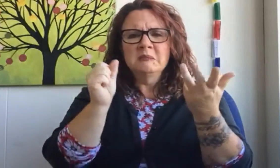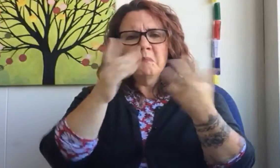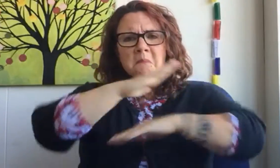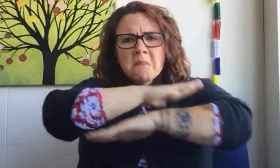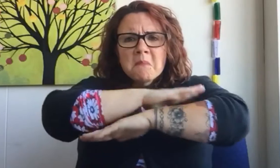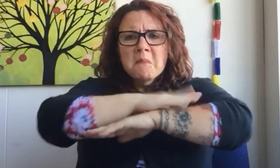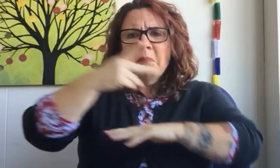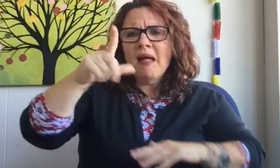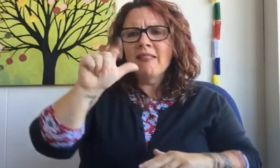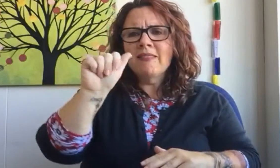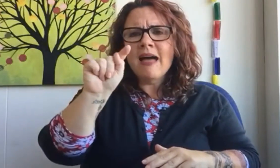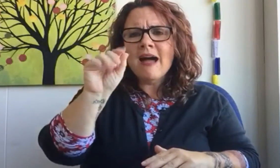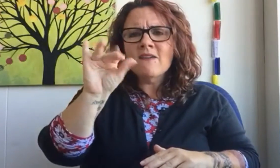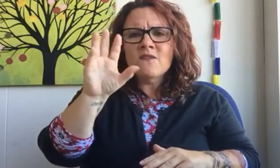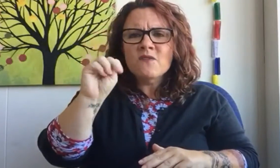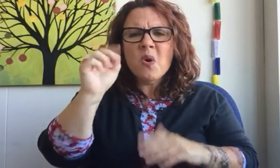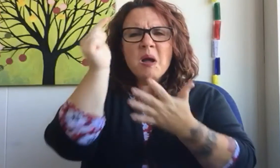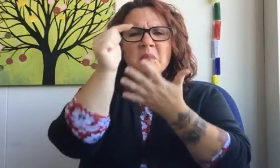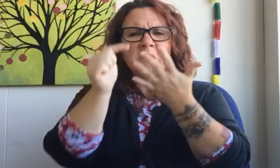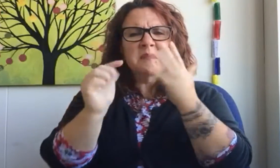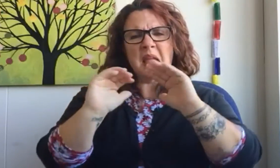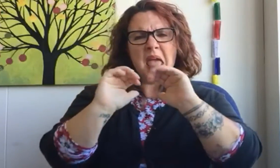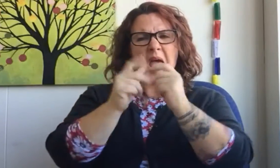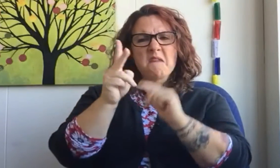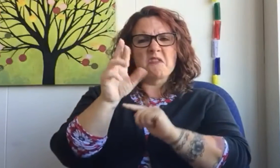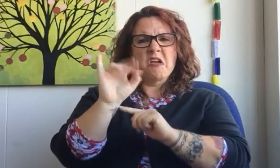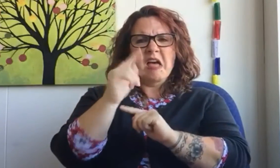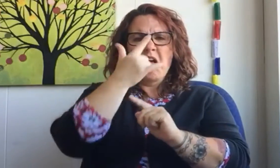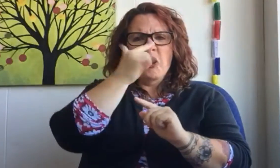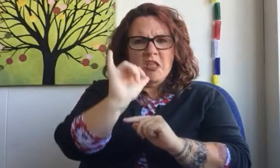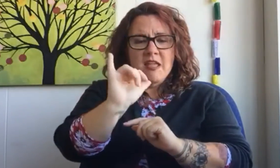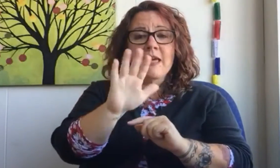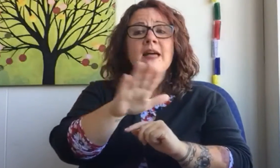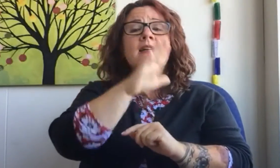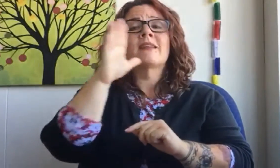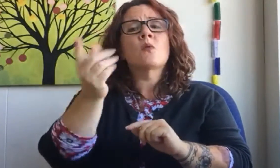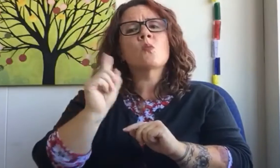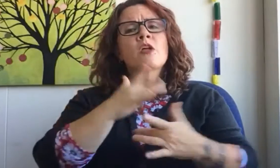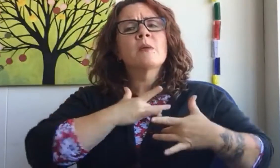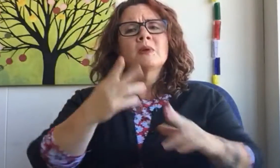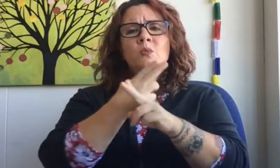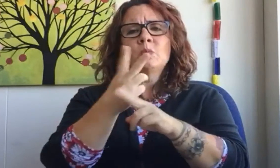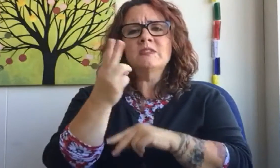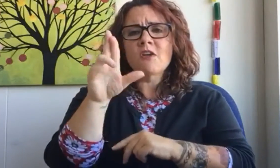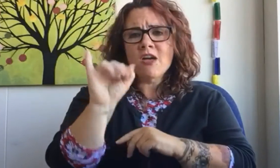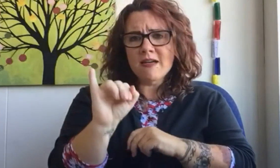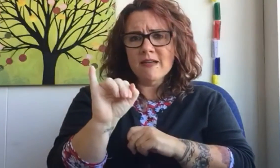What platform is used and what does it look like? Where is VRI typically used?